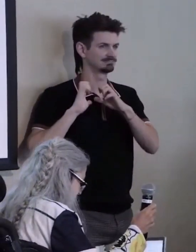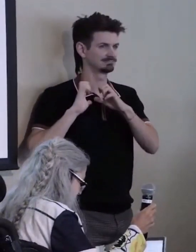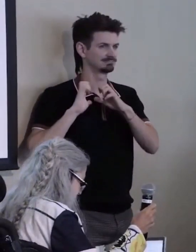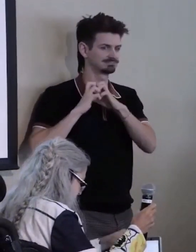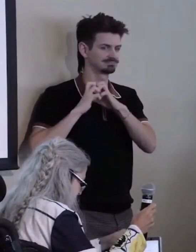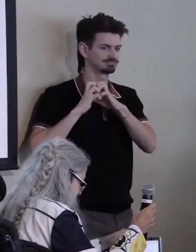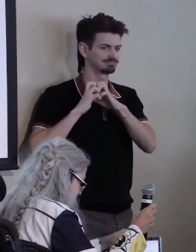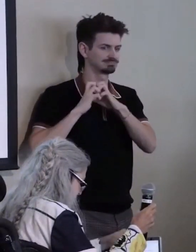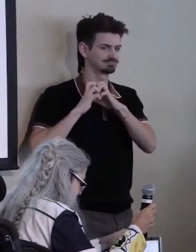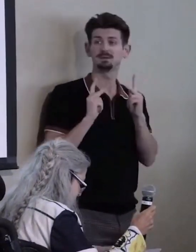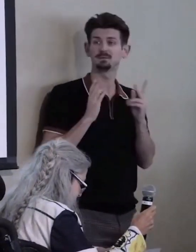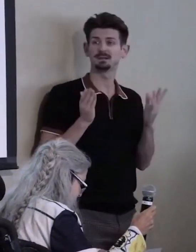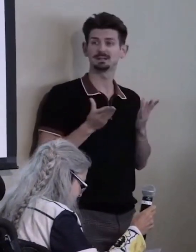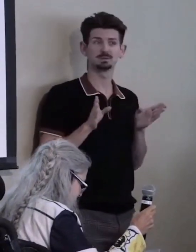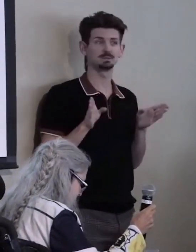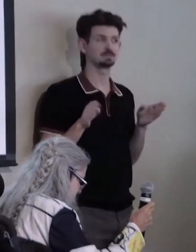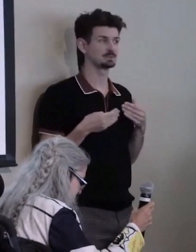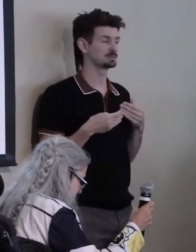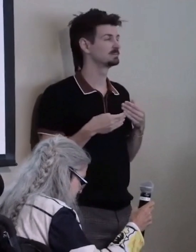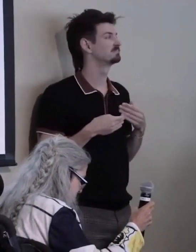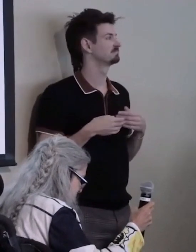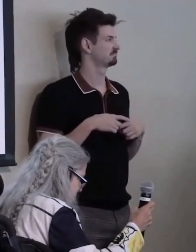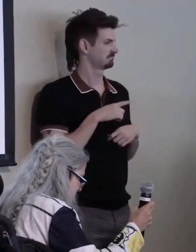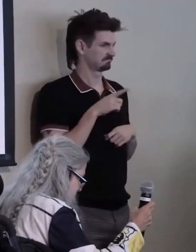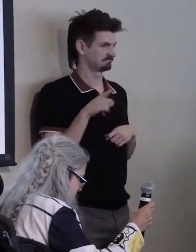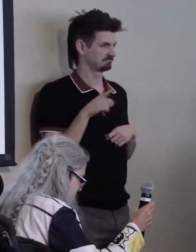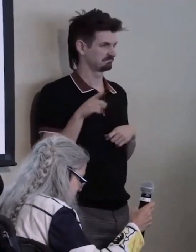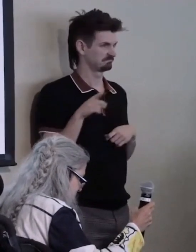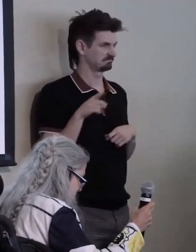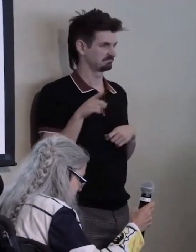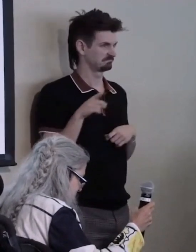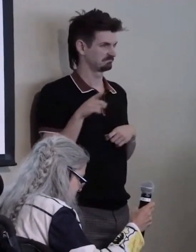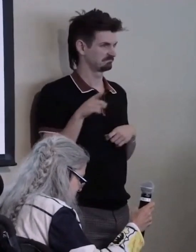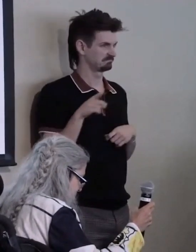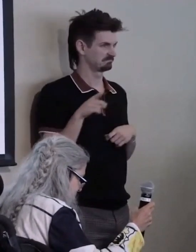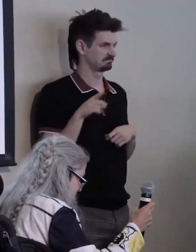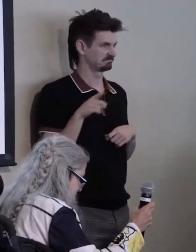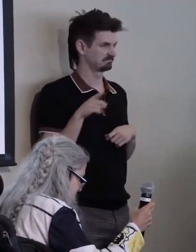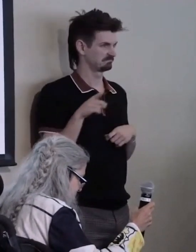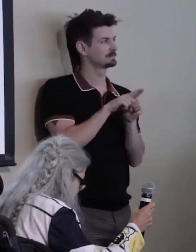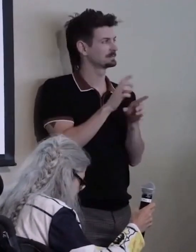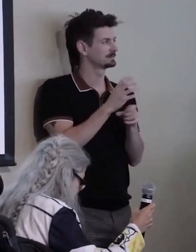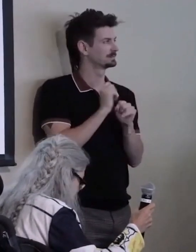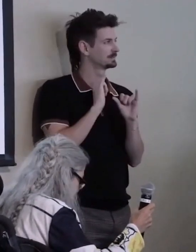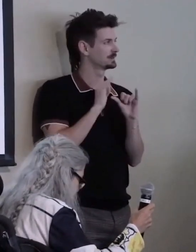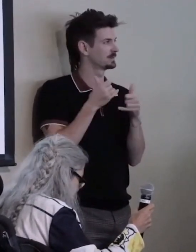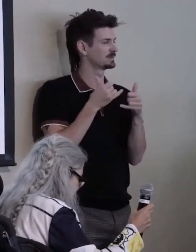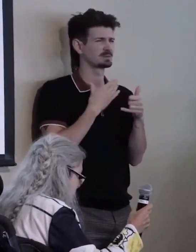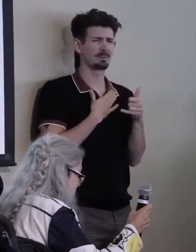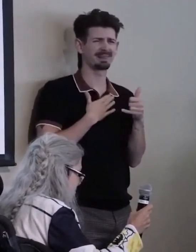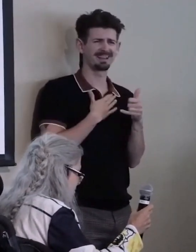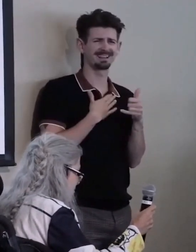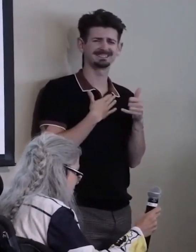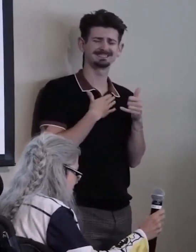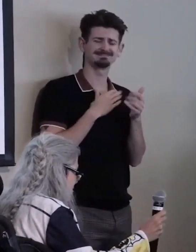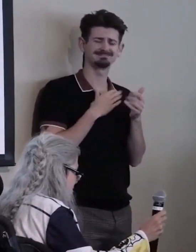And two of them are also receiving awards and please congratulate them, this is their night, too.